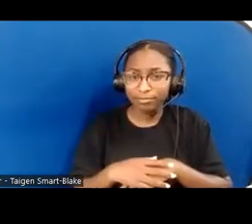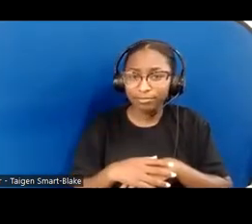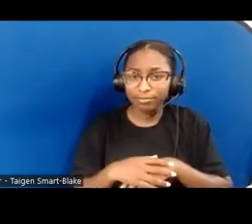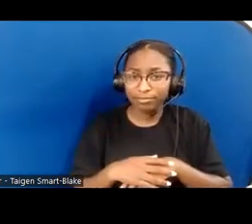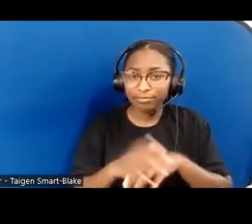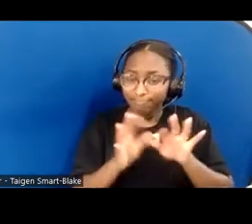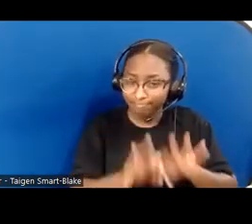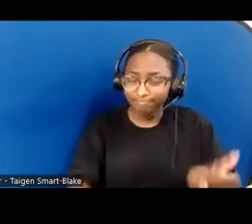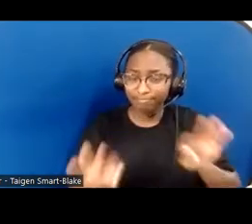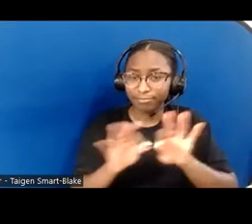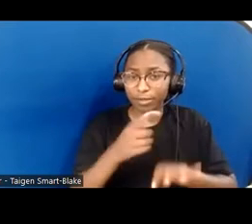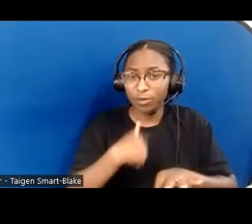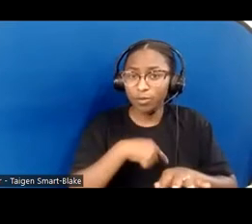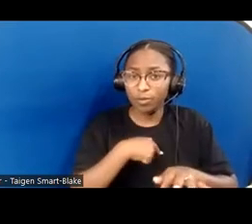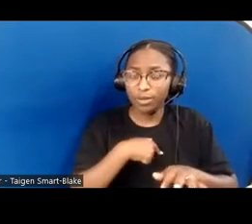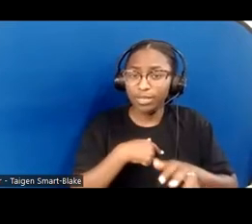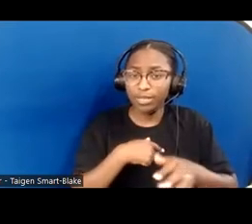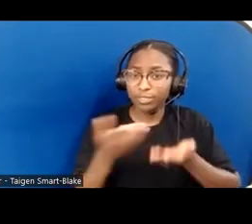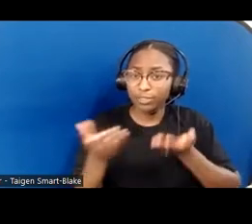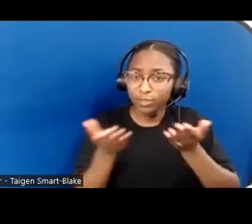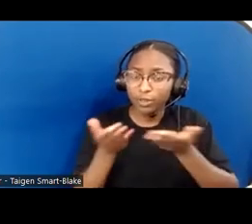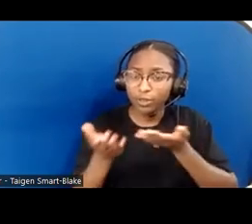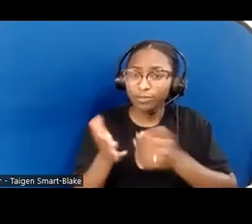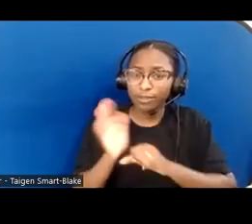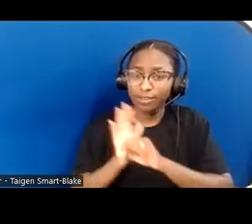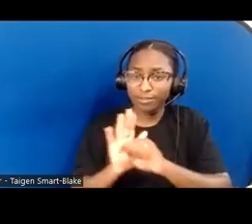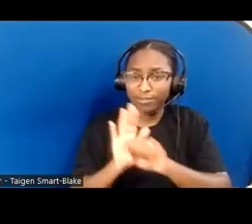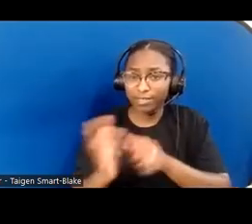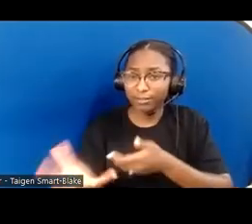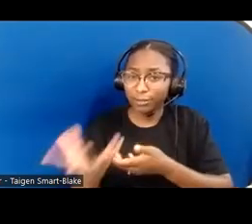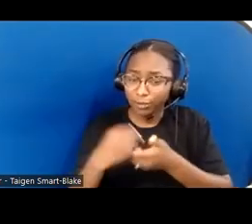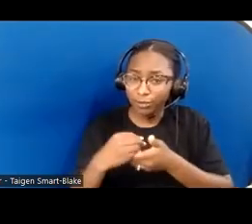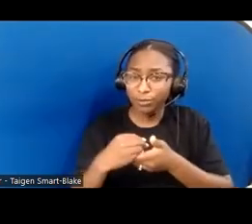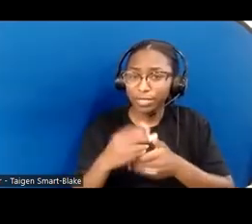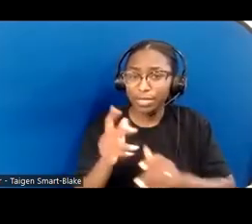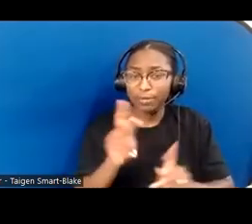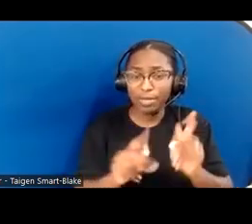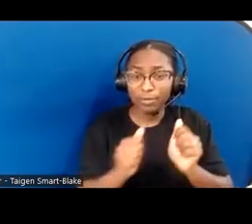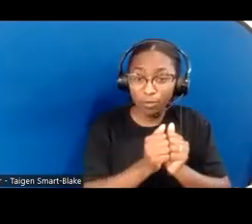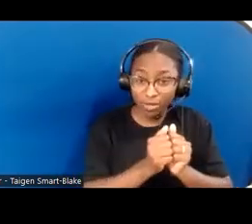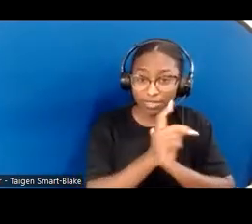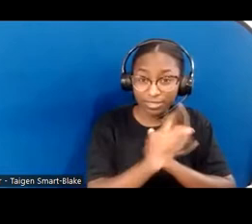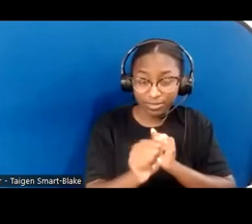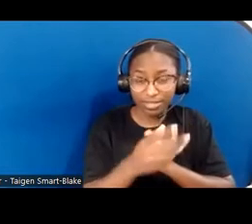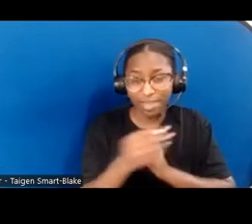and advocate alongside people with and without disabilities to fight ableism in our churches.